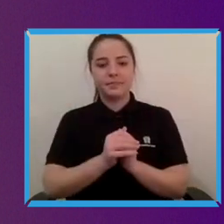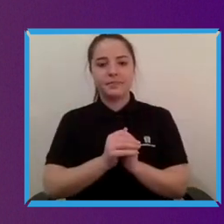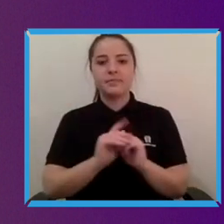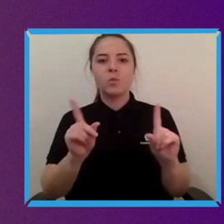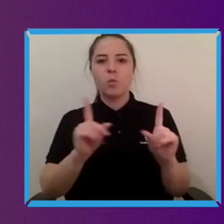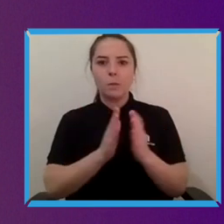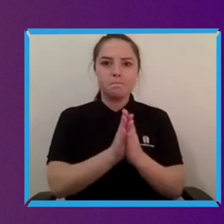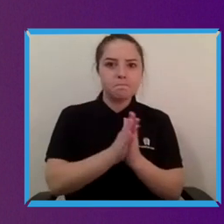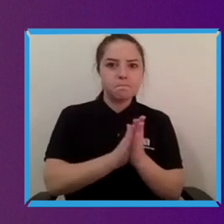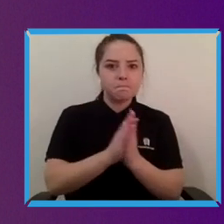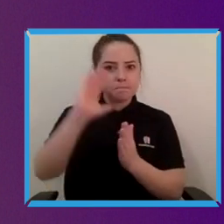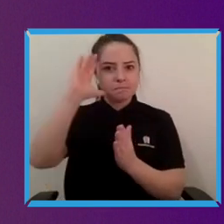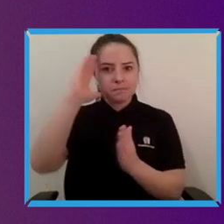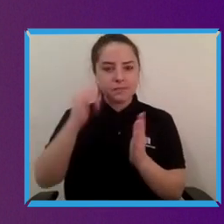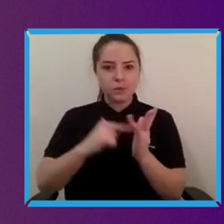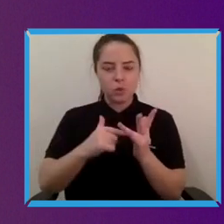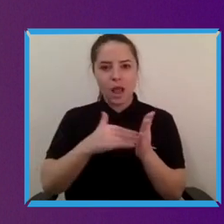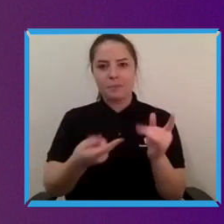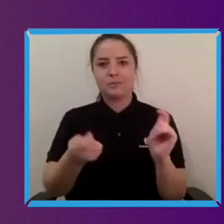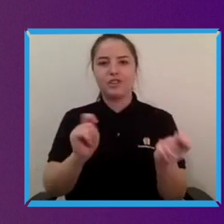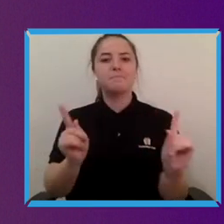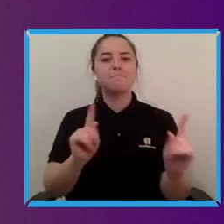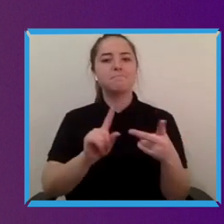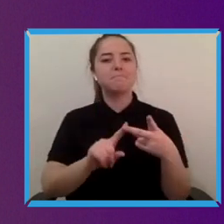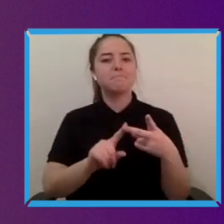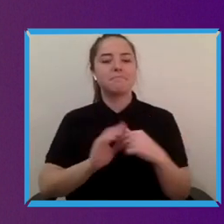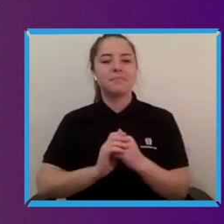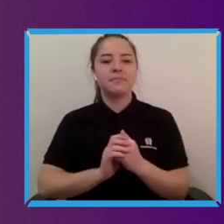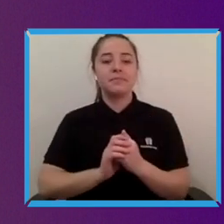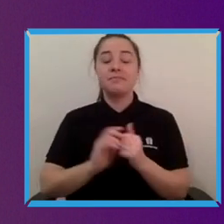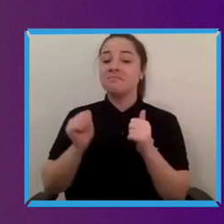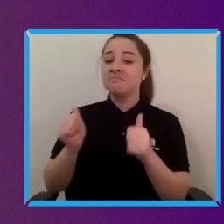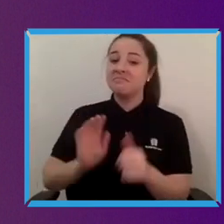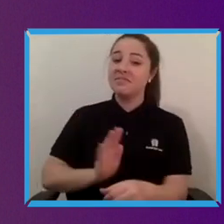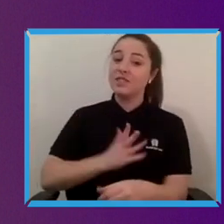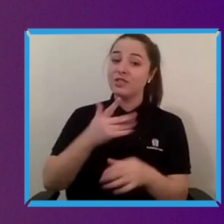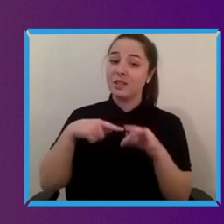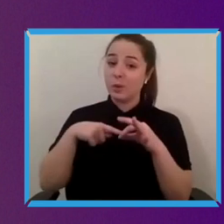change? Yeah so it's a really interesting question and where people have asked look you know